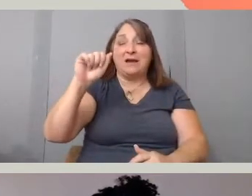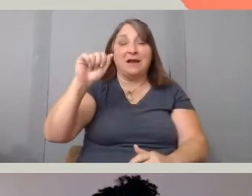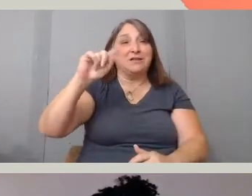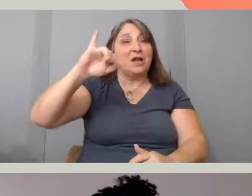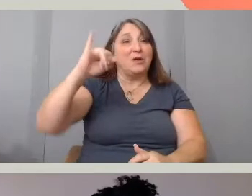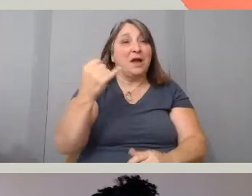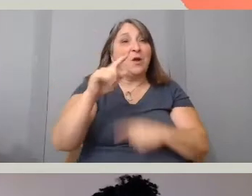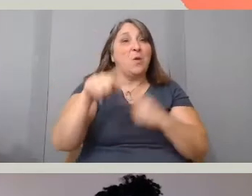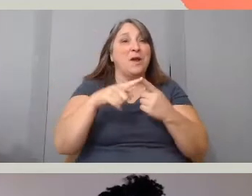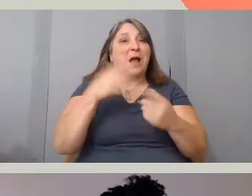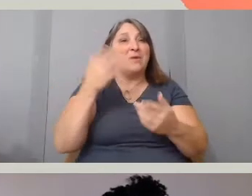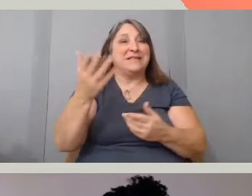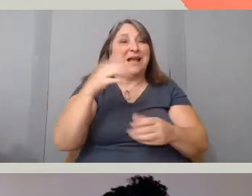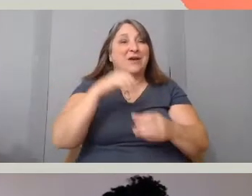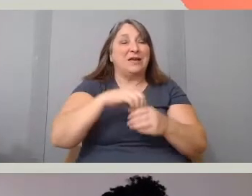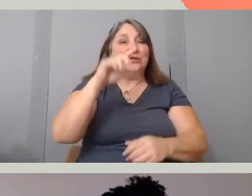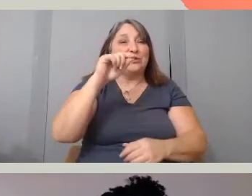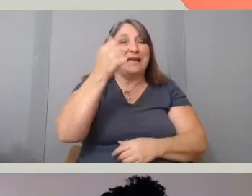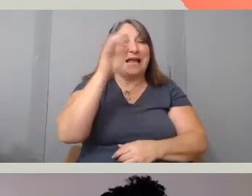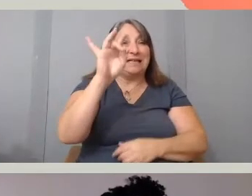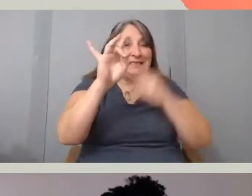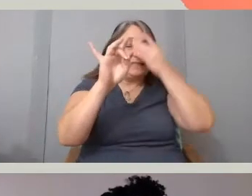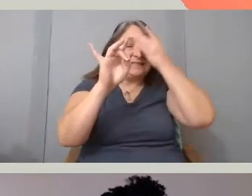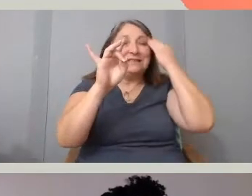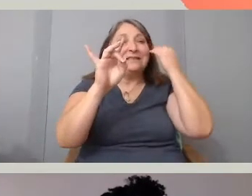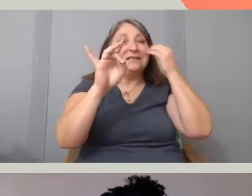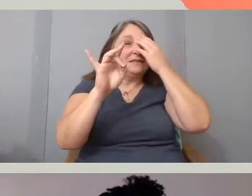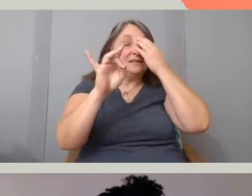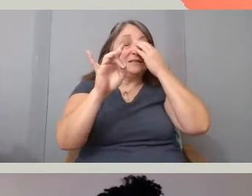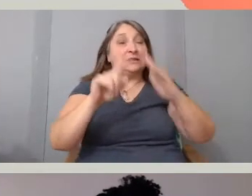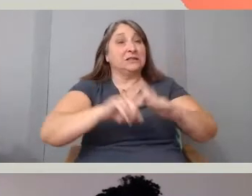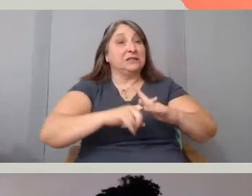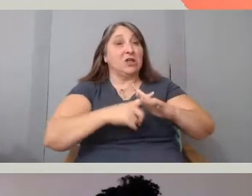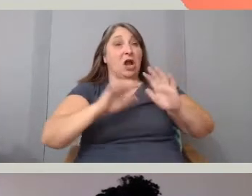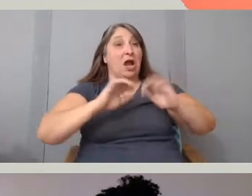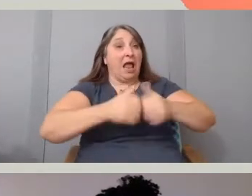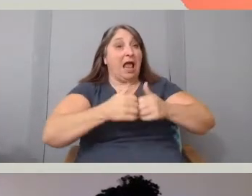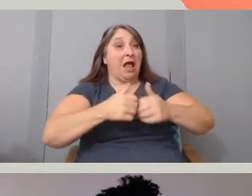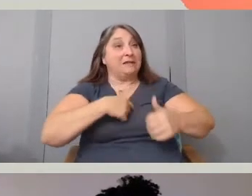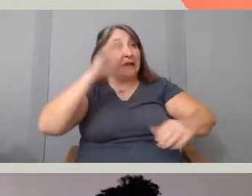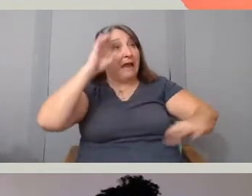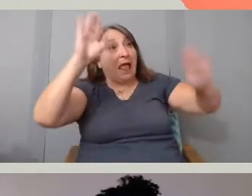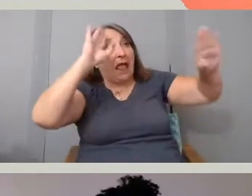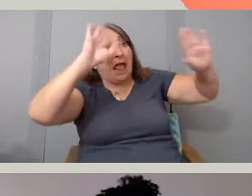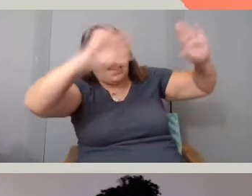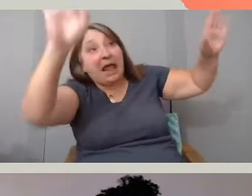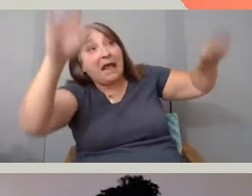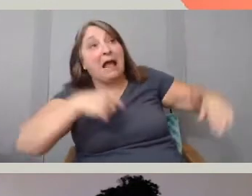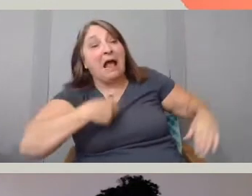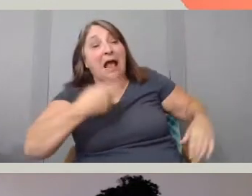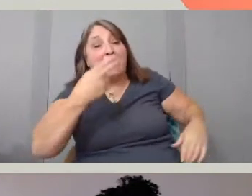my starting point was to say, hey guys, A, I'm Haitian, like you are.